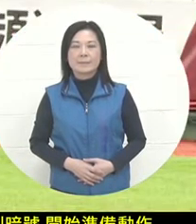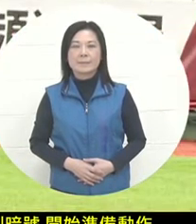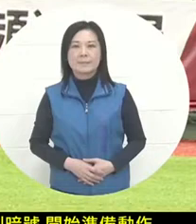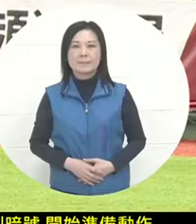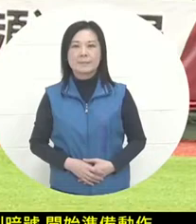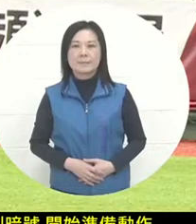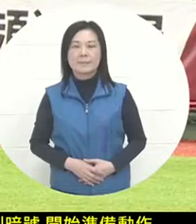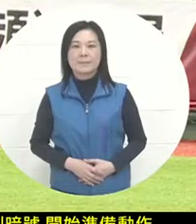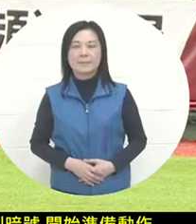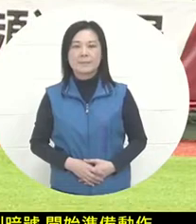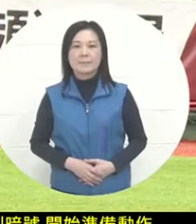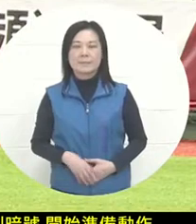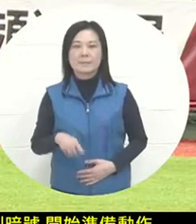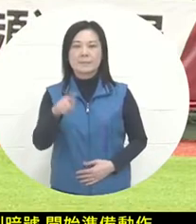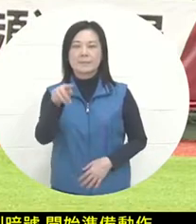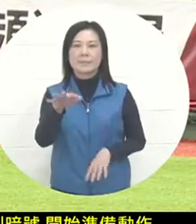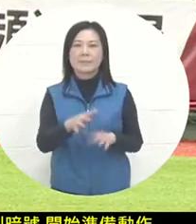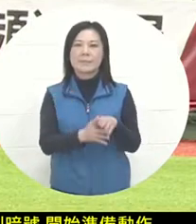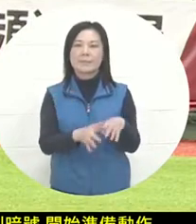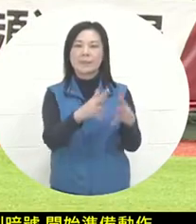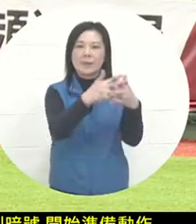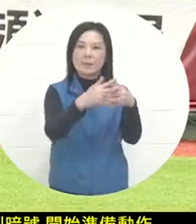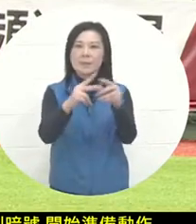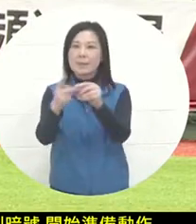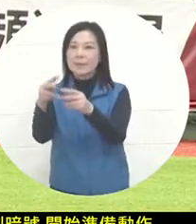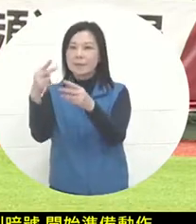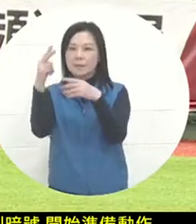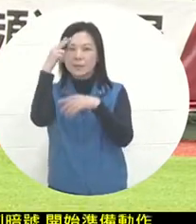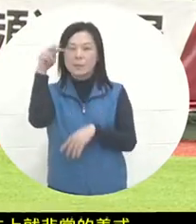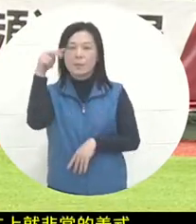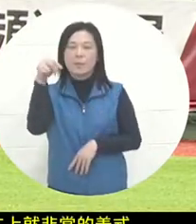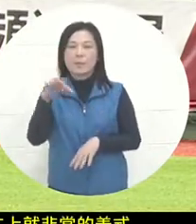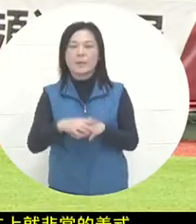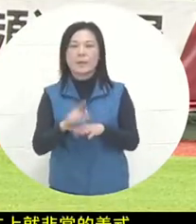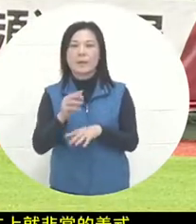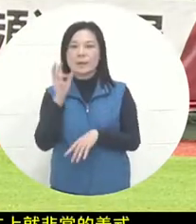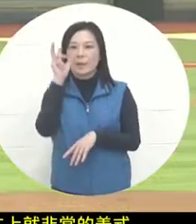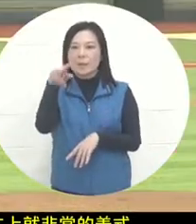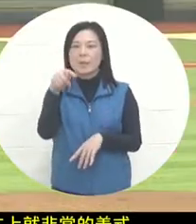very American. The pioneer against Mexico now has a ball speed of one good and three bad.